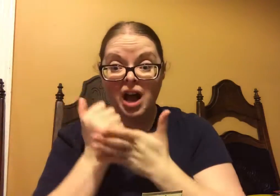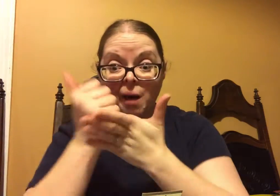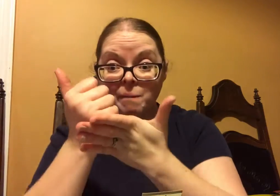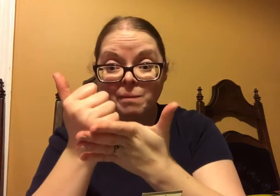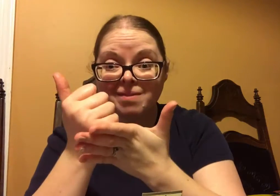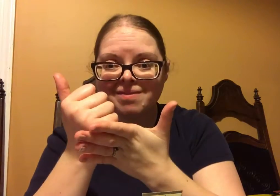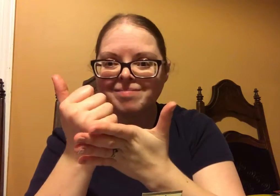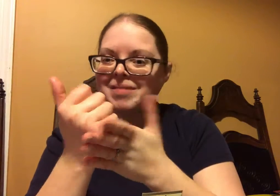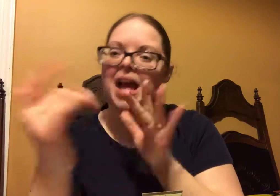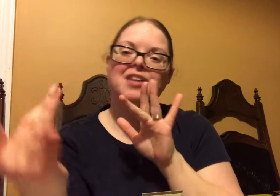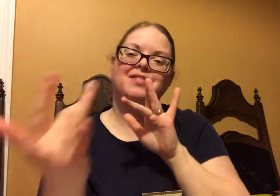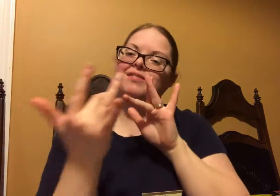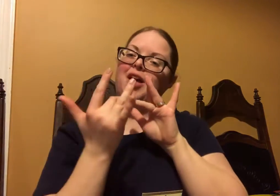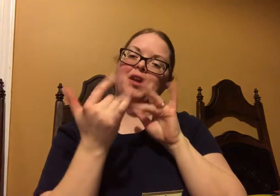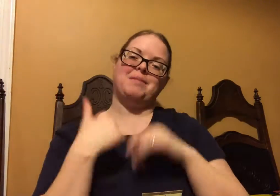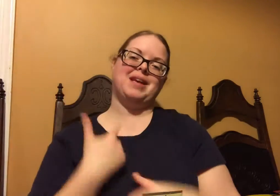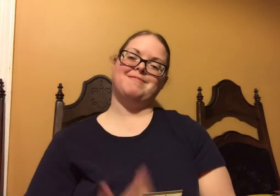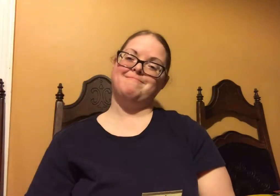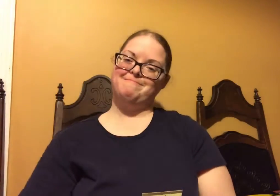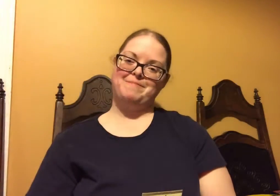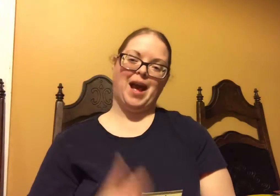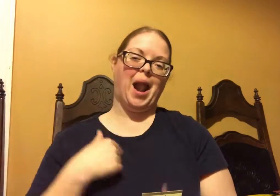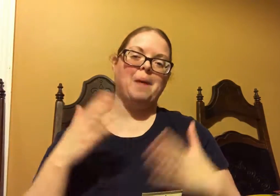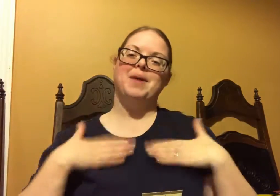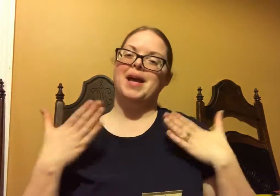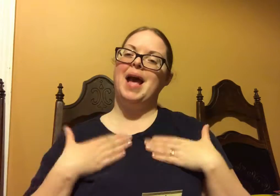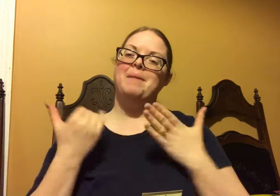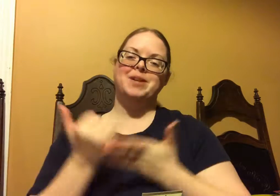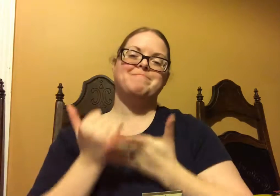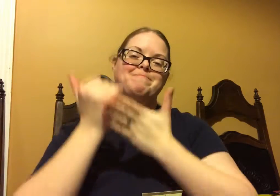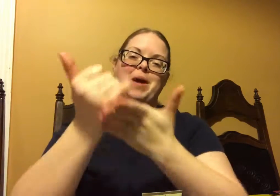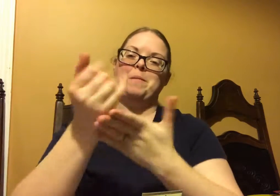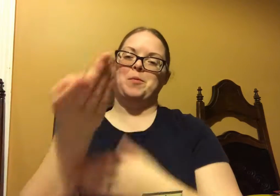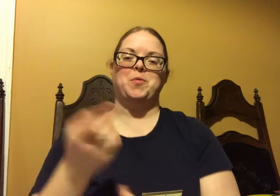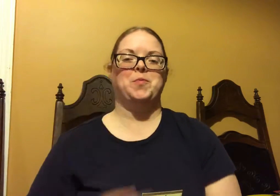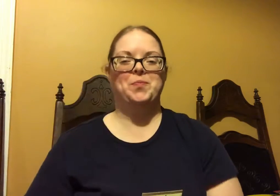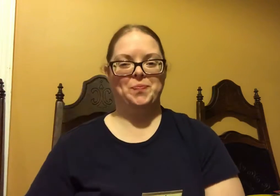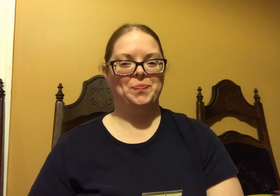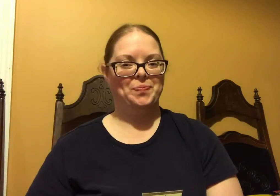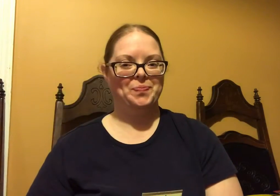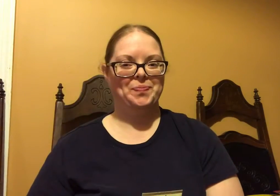And if you want some help just contact me and I will help you!